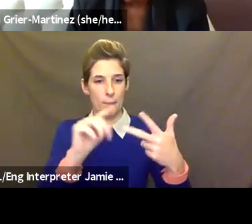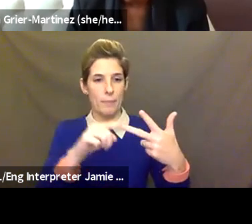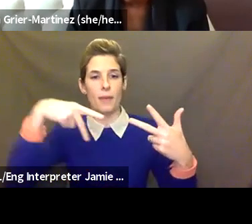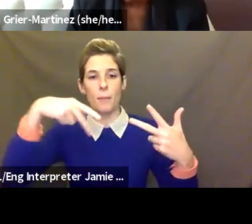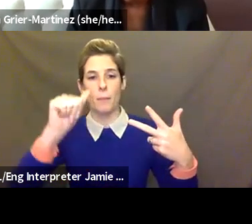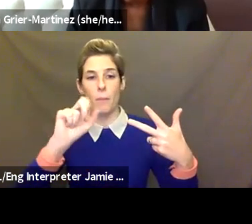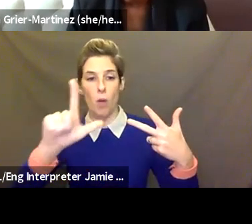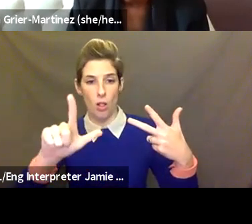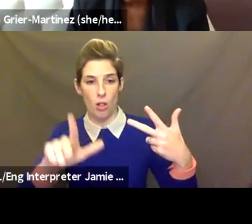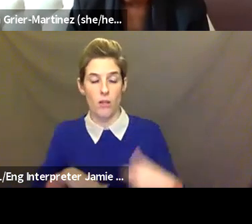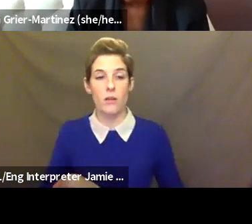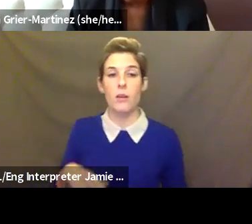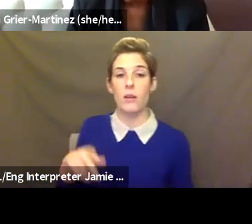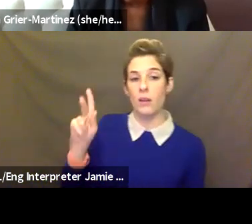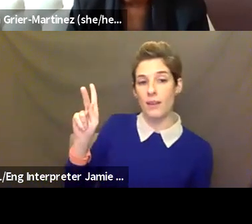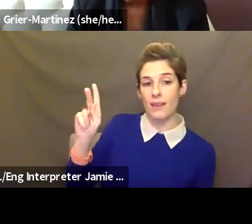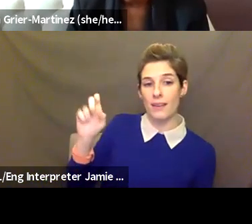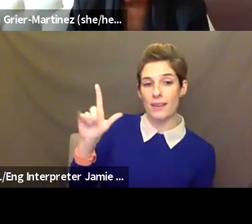Kelly Donovan: I'm thinking of things that I have seen or heard